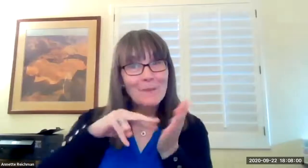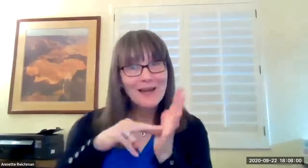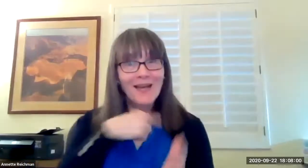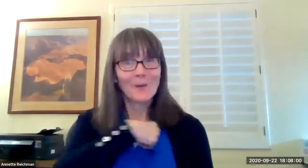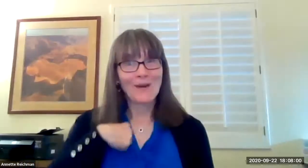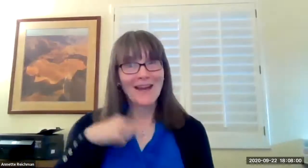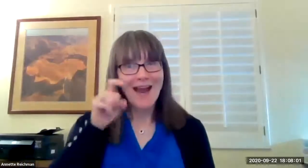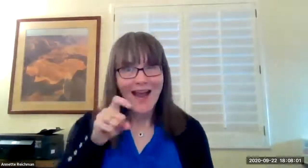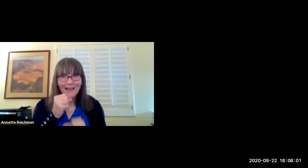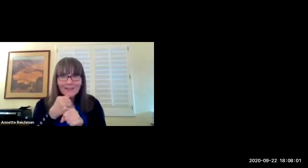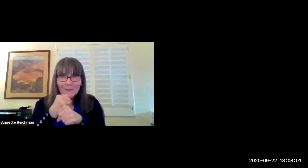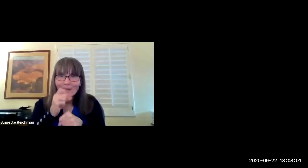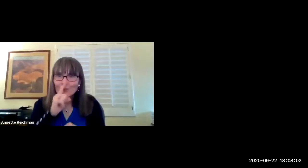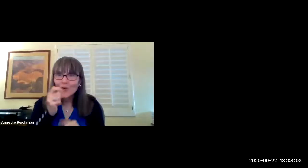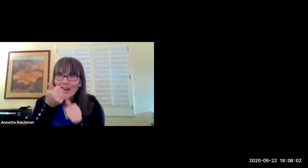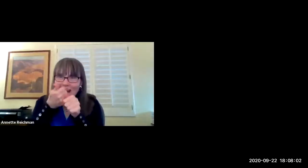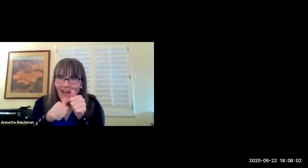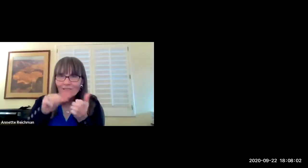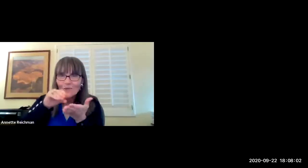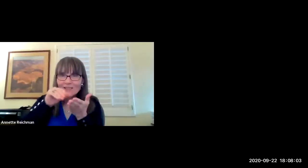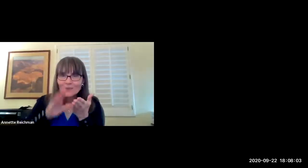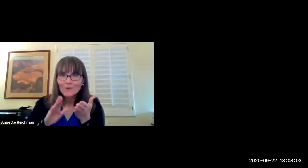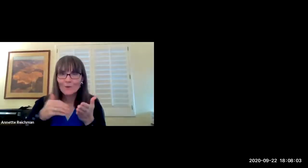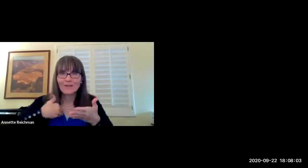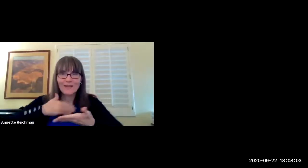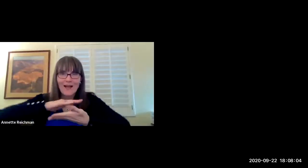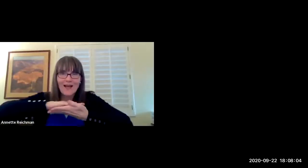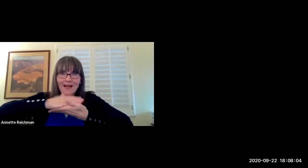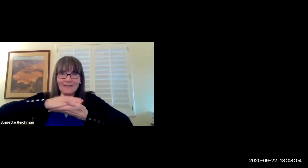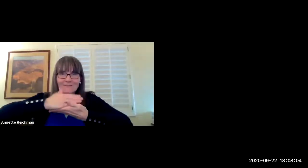the delivery was just going to be different just online so we needed to